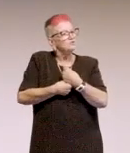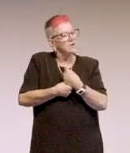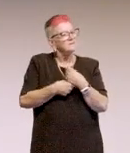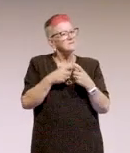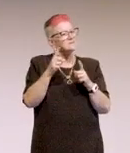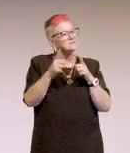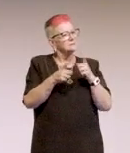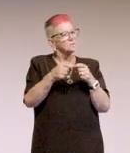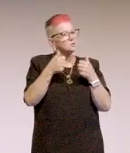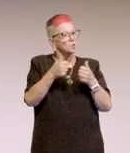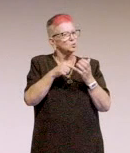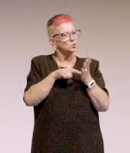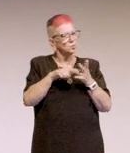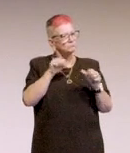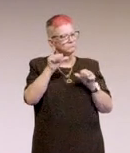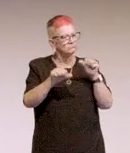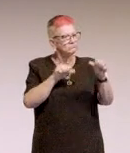it takes the pressure off everybody.